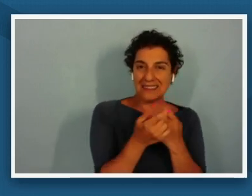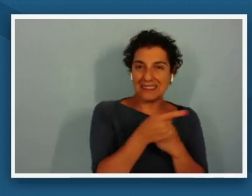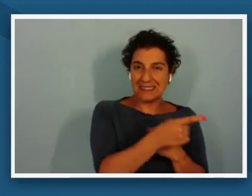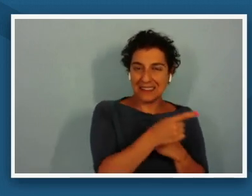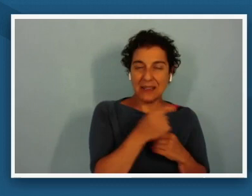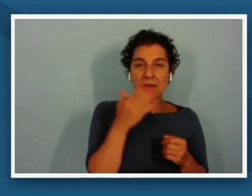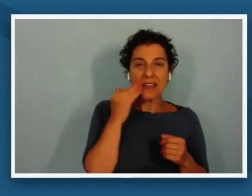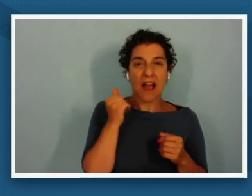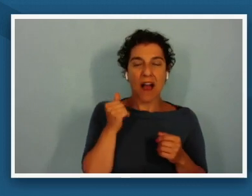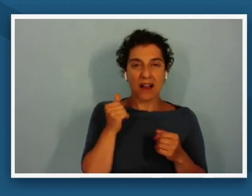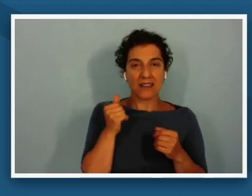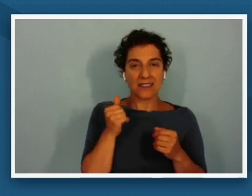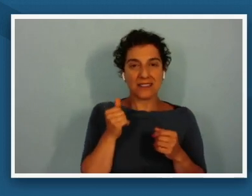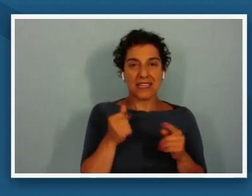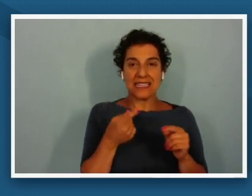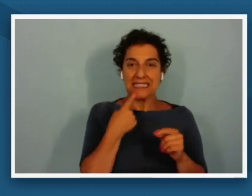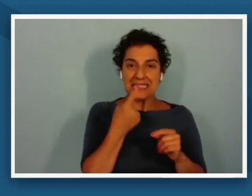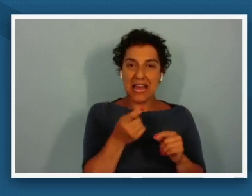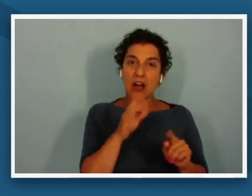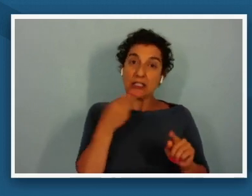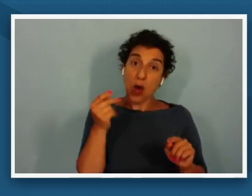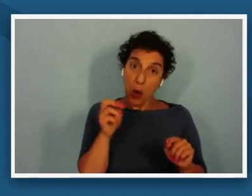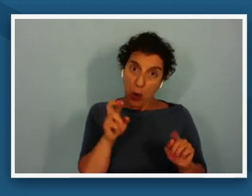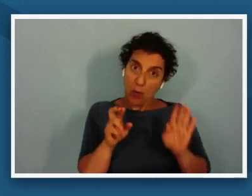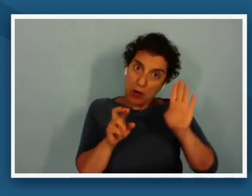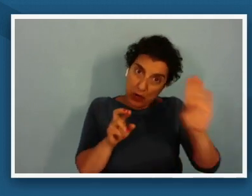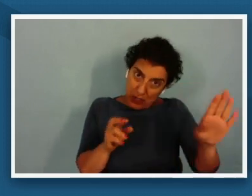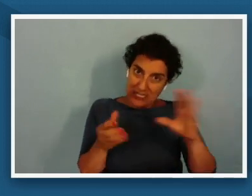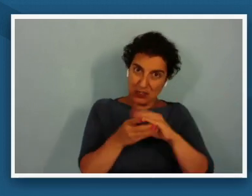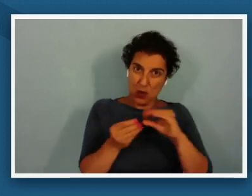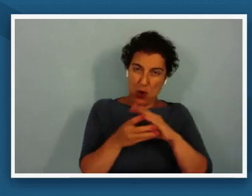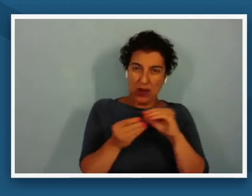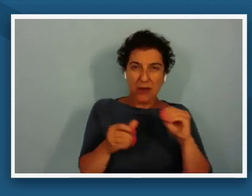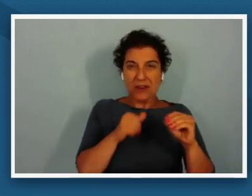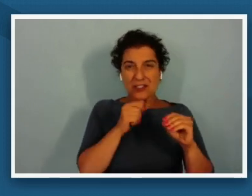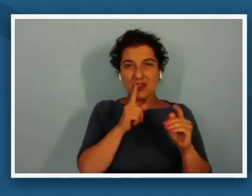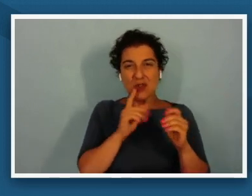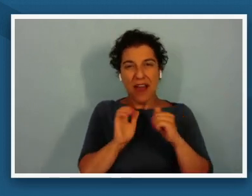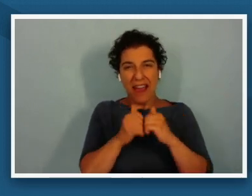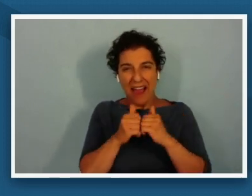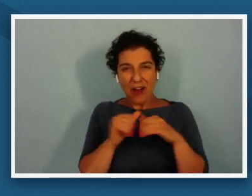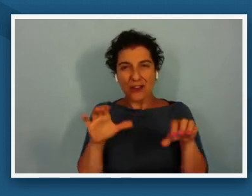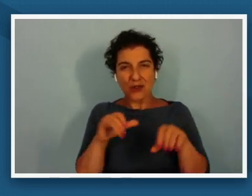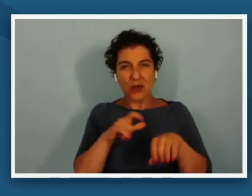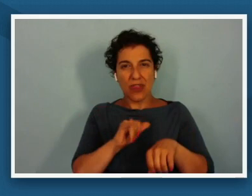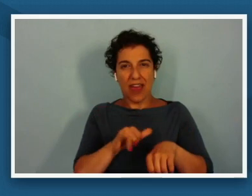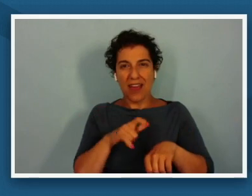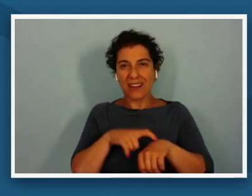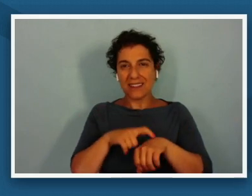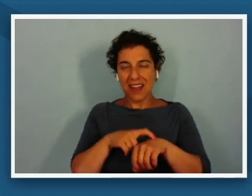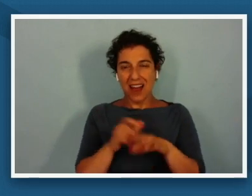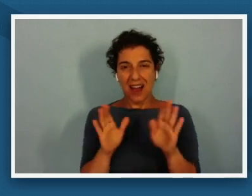tells homer's story um and i wasn't quite sure how to do that and the time